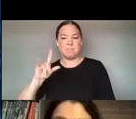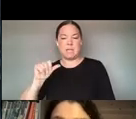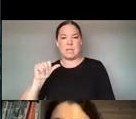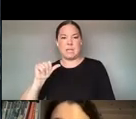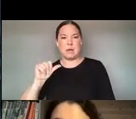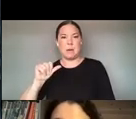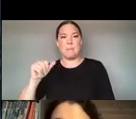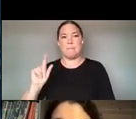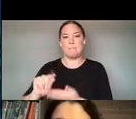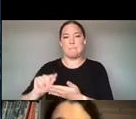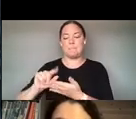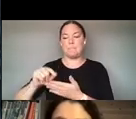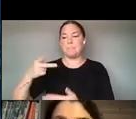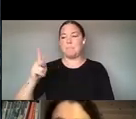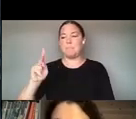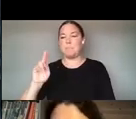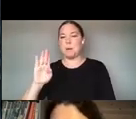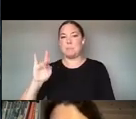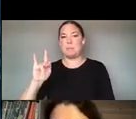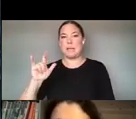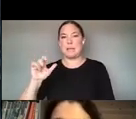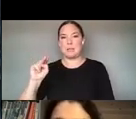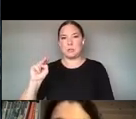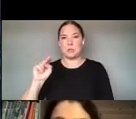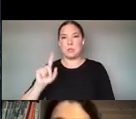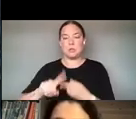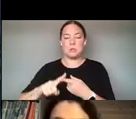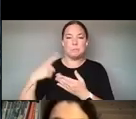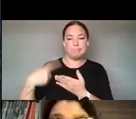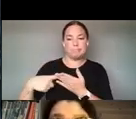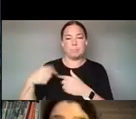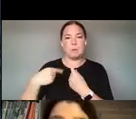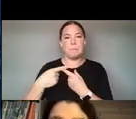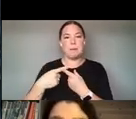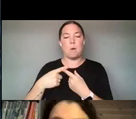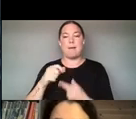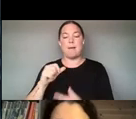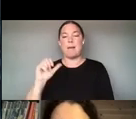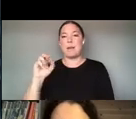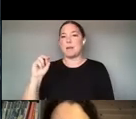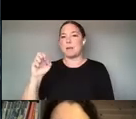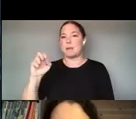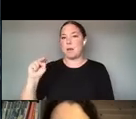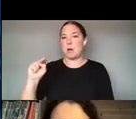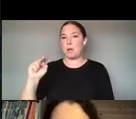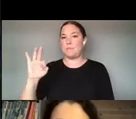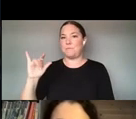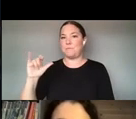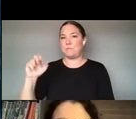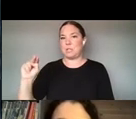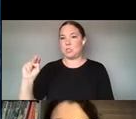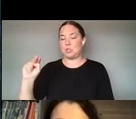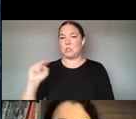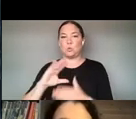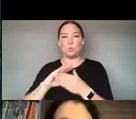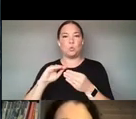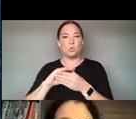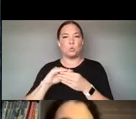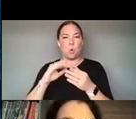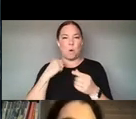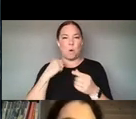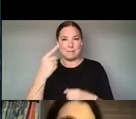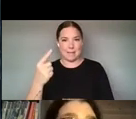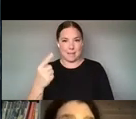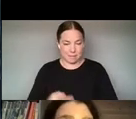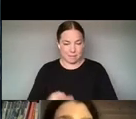PROVIDES INFORMATION ON NON-FICTION AND IMMERSIVE STORYTELLING. WE HAVE A TEAM, AN EDITORIAL